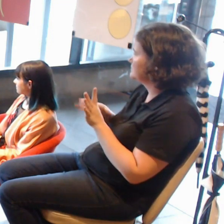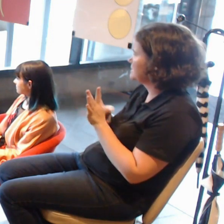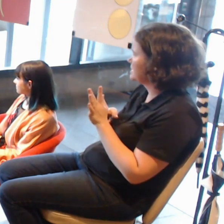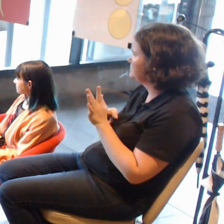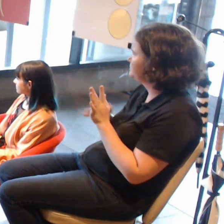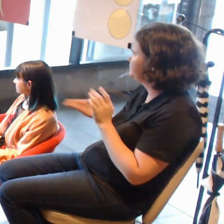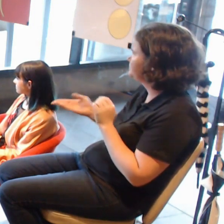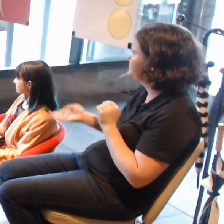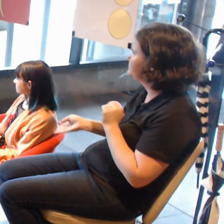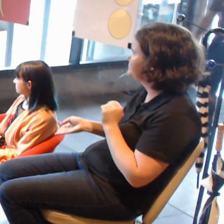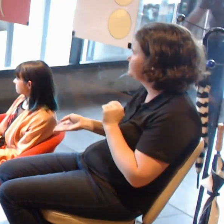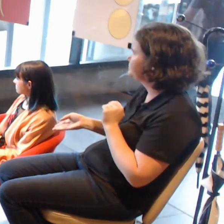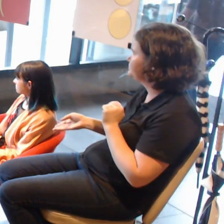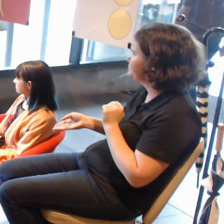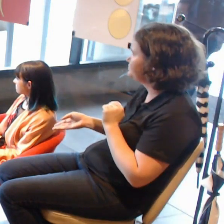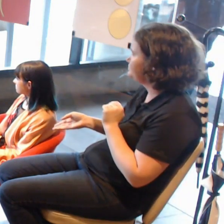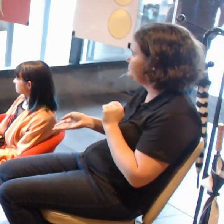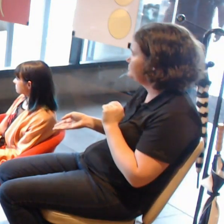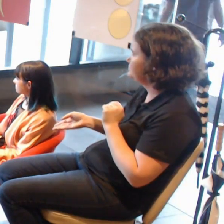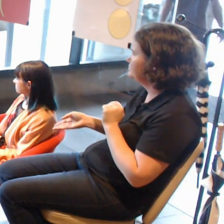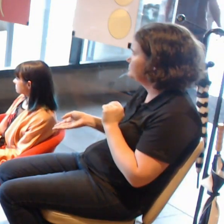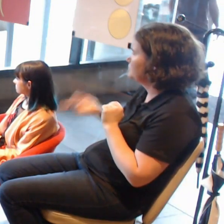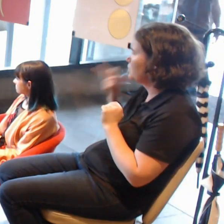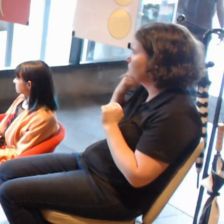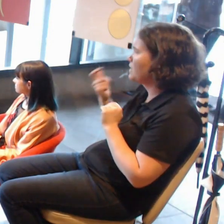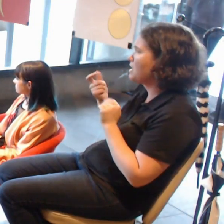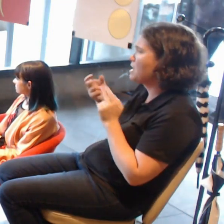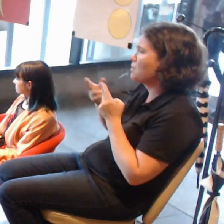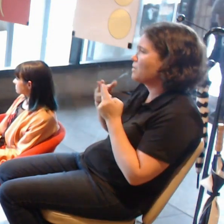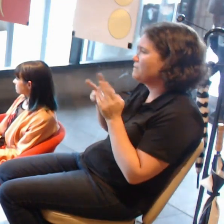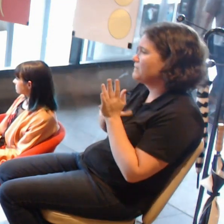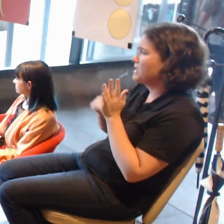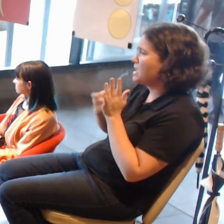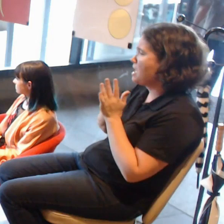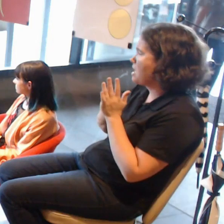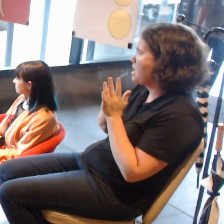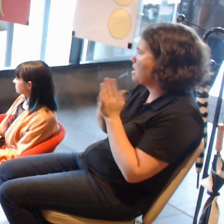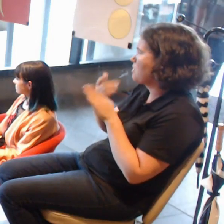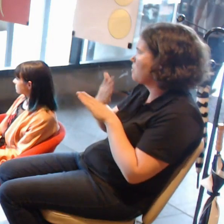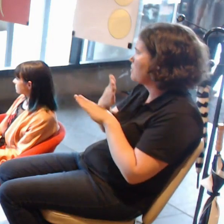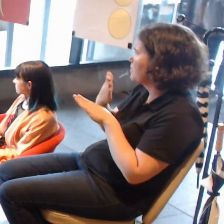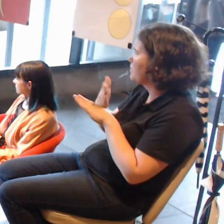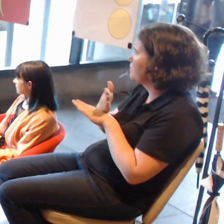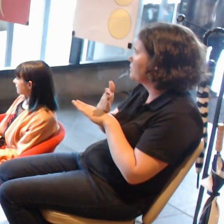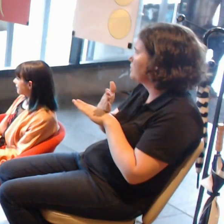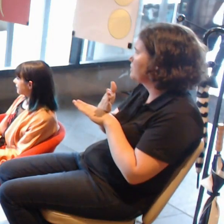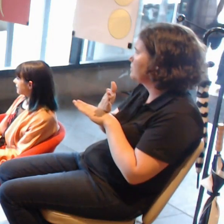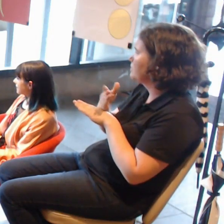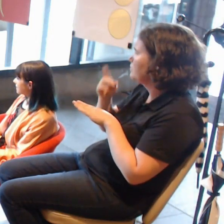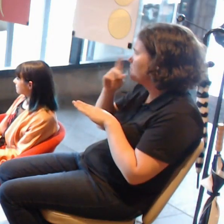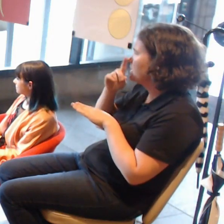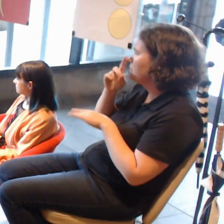that was installed in the gallery, did people see that technology as a novelty,